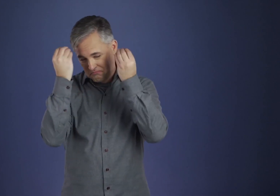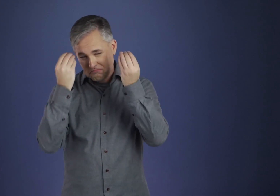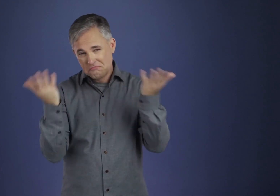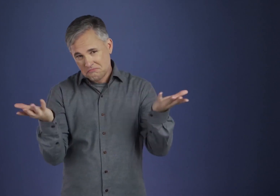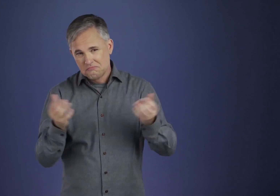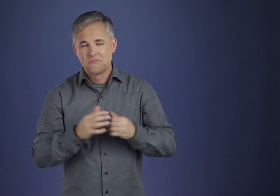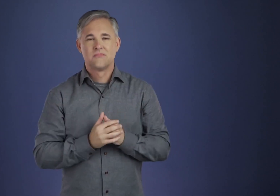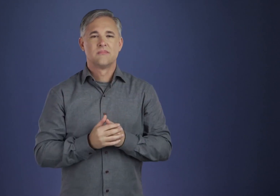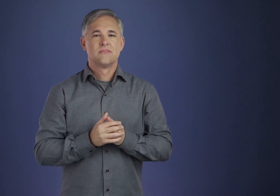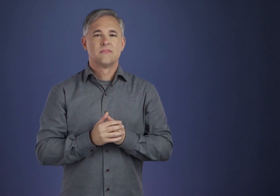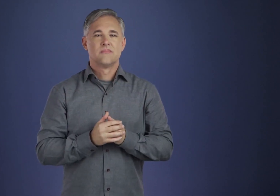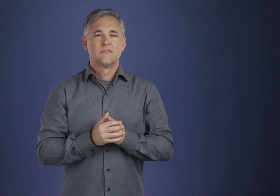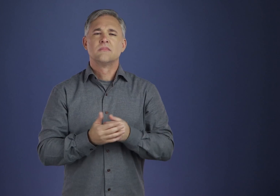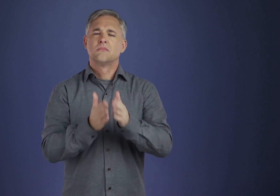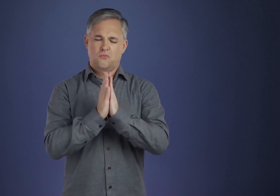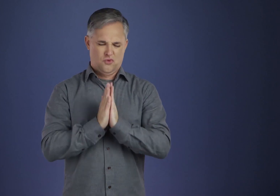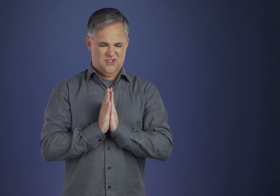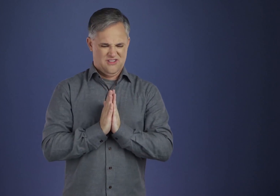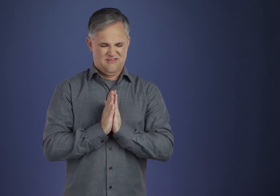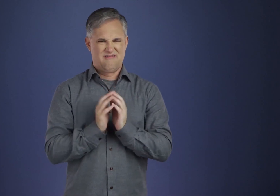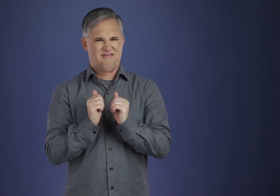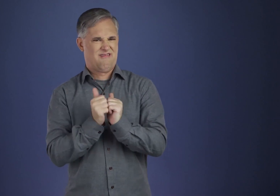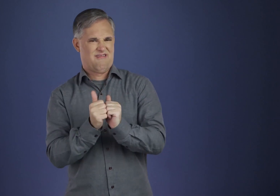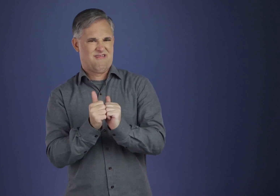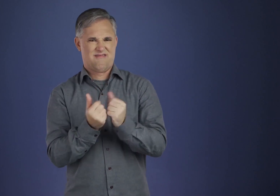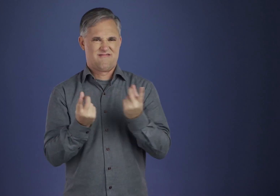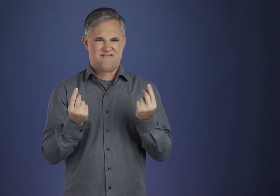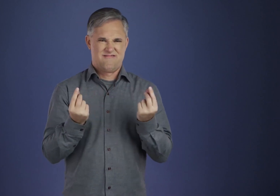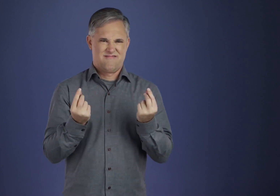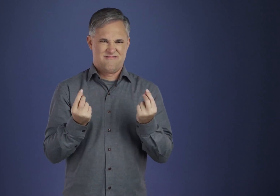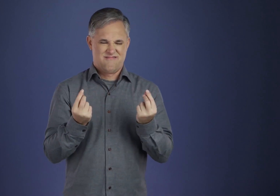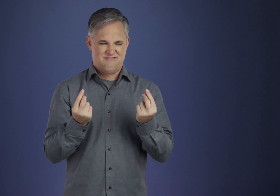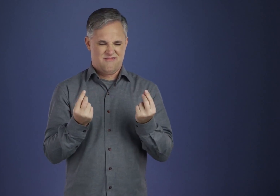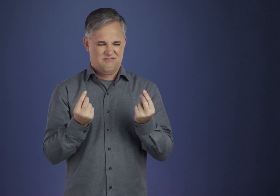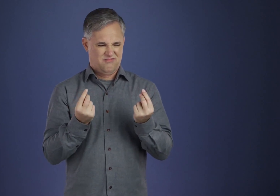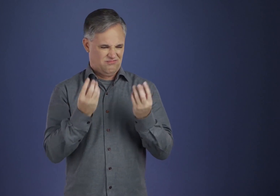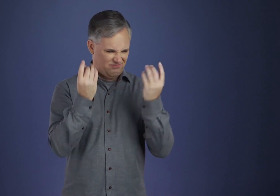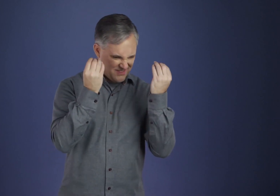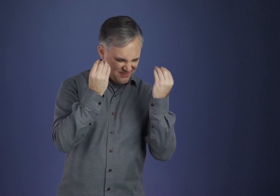and others are in the greatest need. And we think that the whole range of our needs